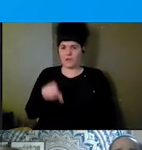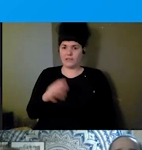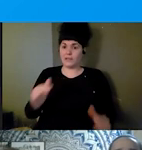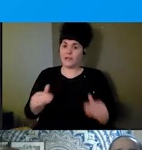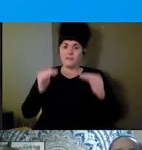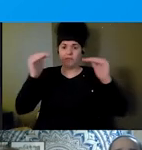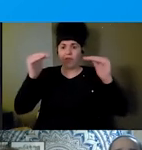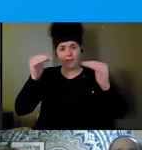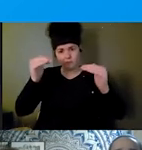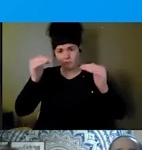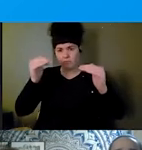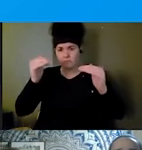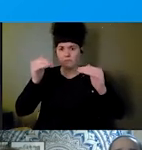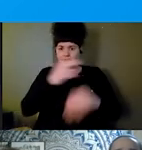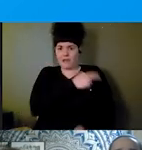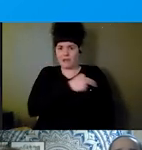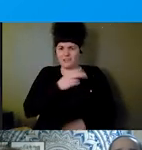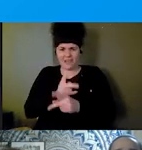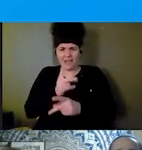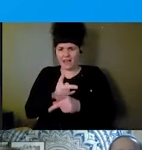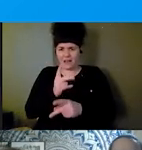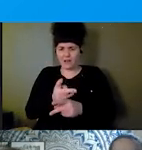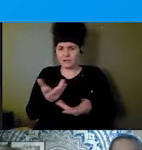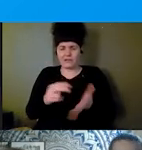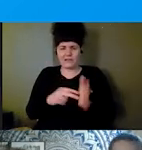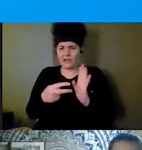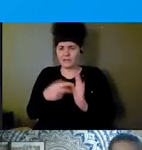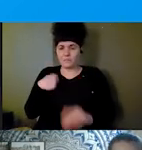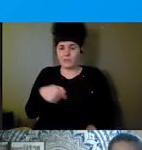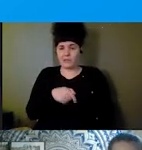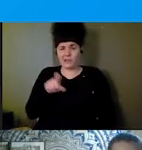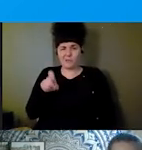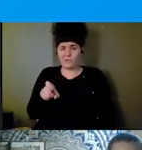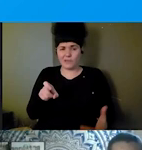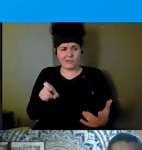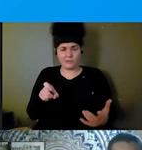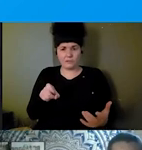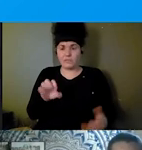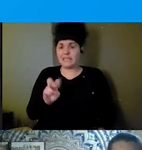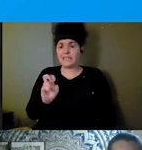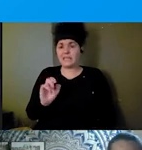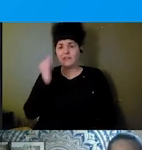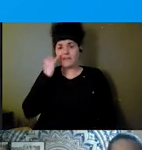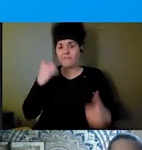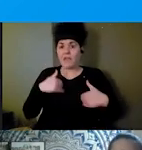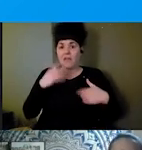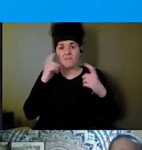it does not mean that we, even if we do have complex medical needs, does not mean that we will automatically need